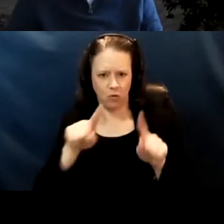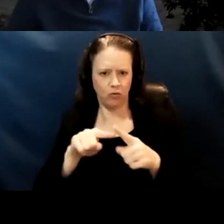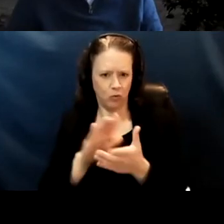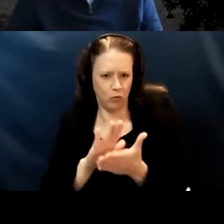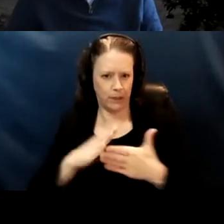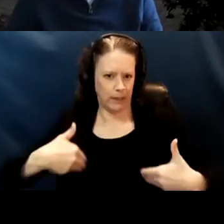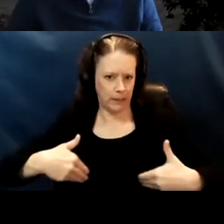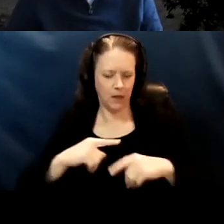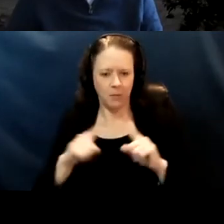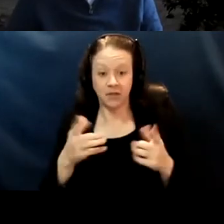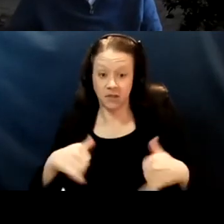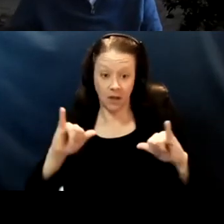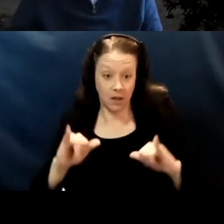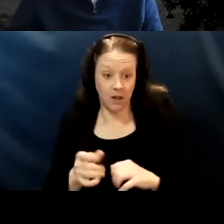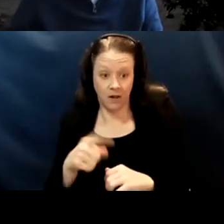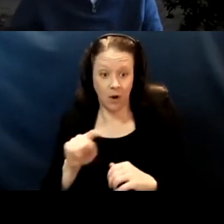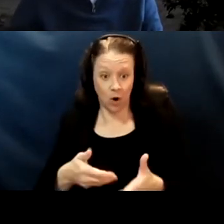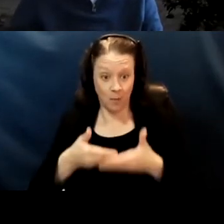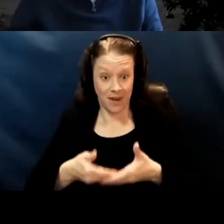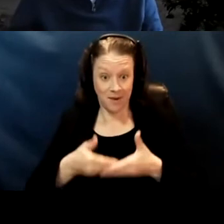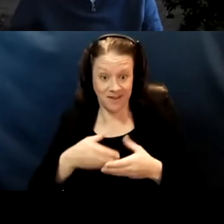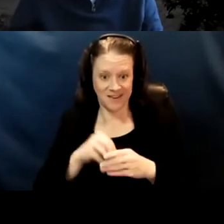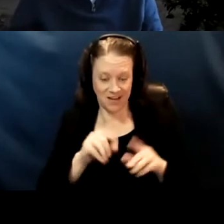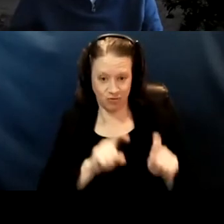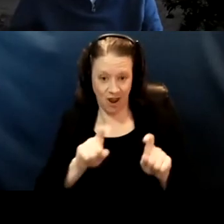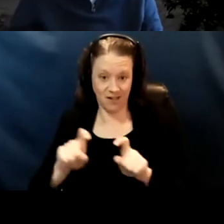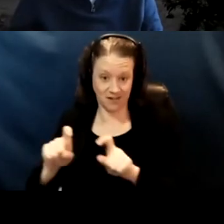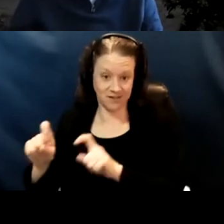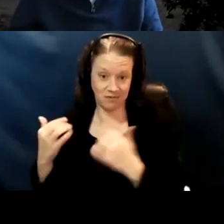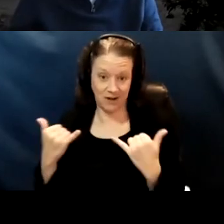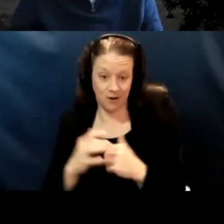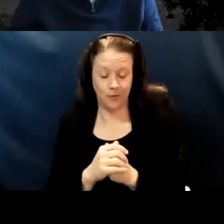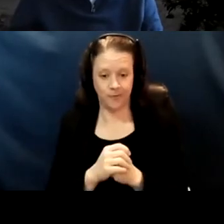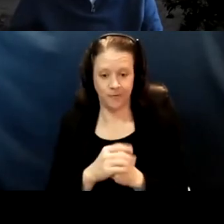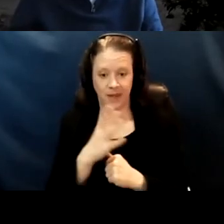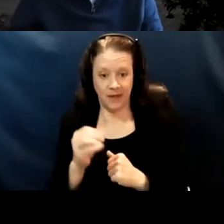But there's still, it's still there are babies in trials. And I it's anticipated that at least one of them